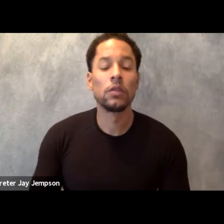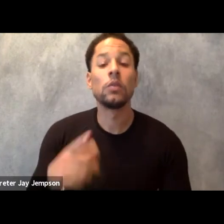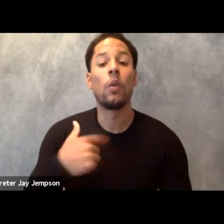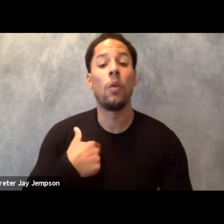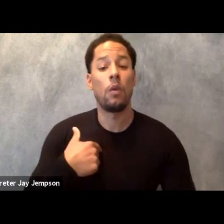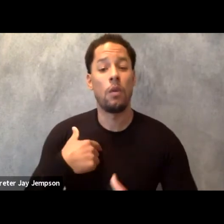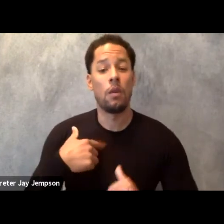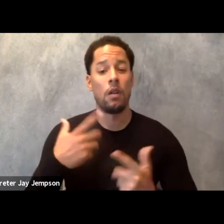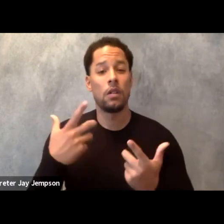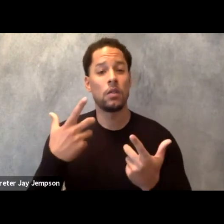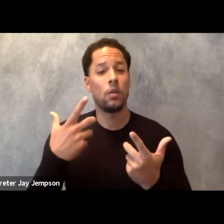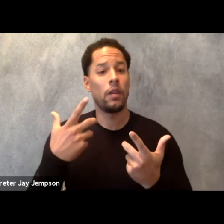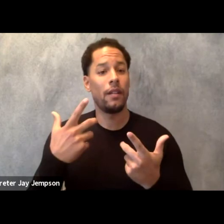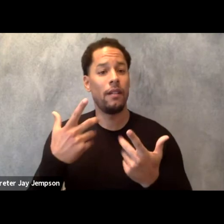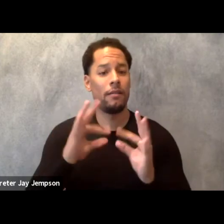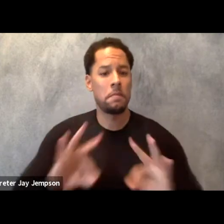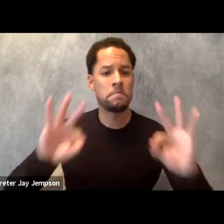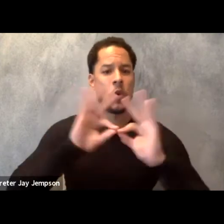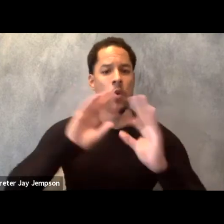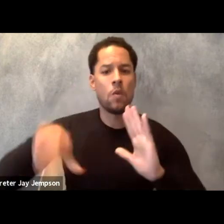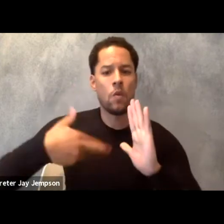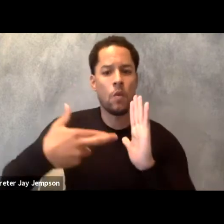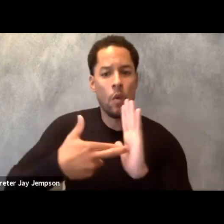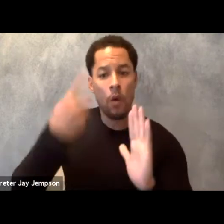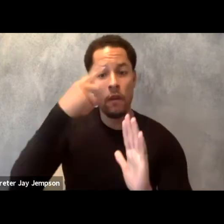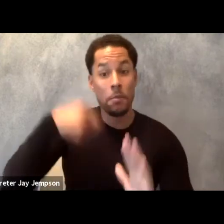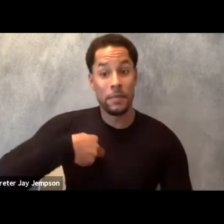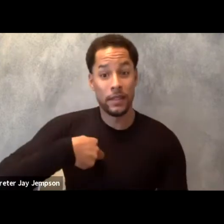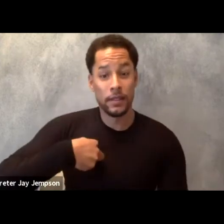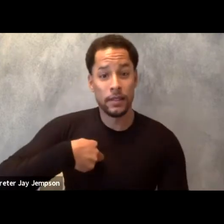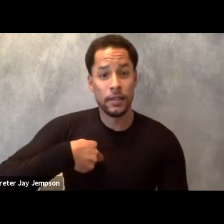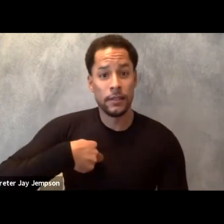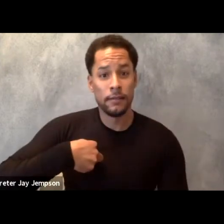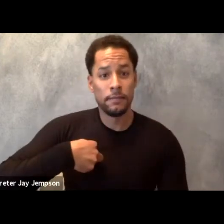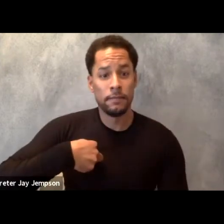as Adham was speaking about that in Arabic,